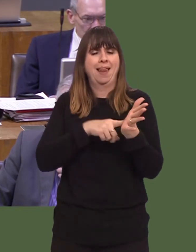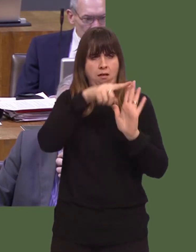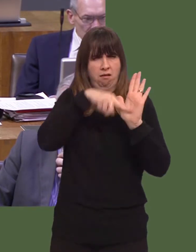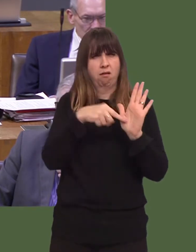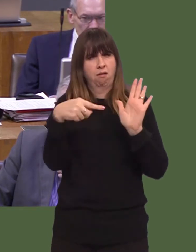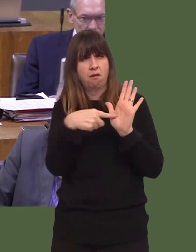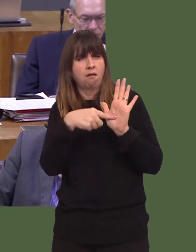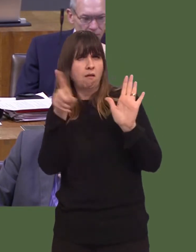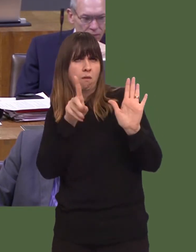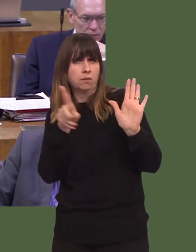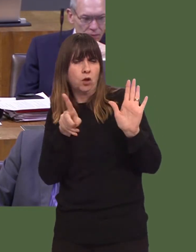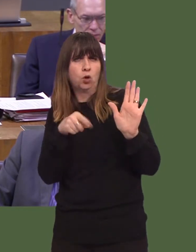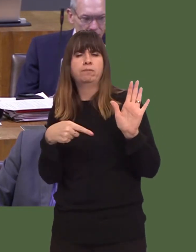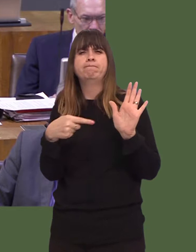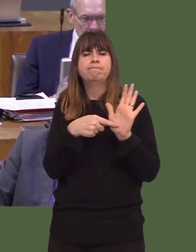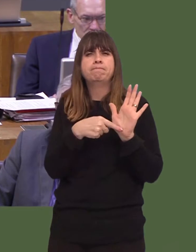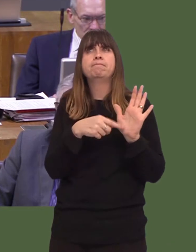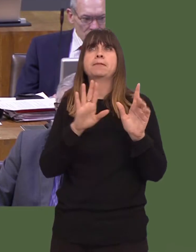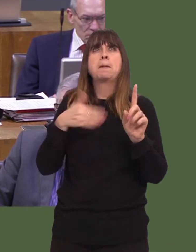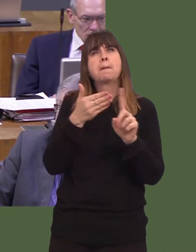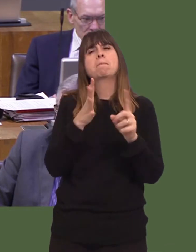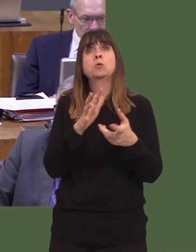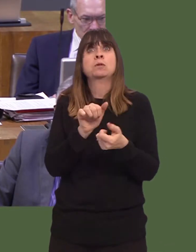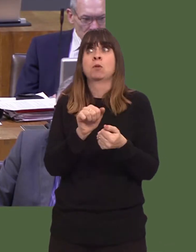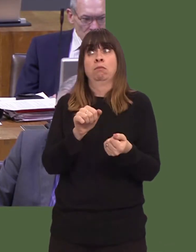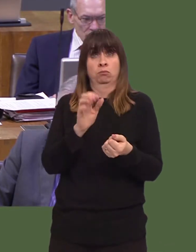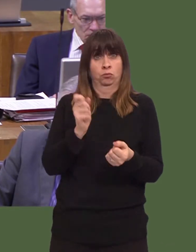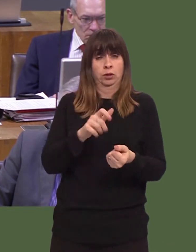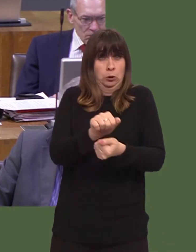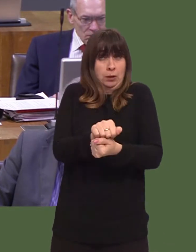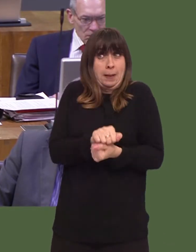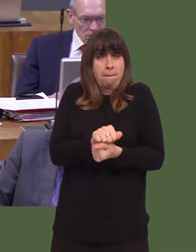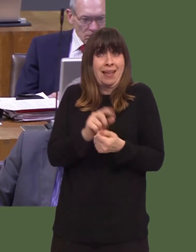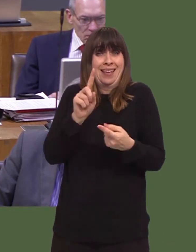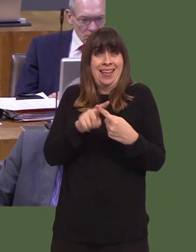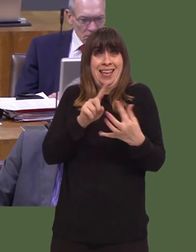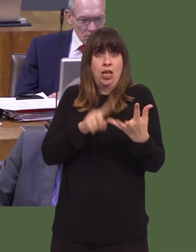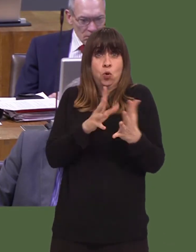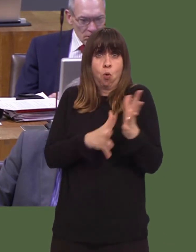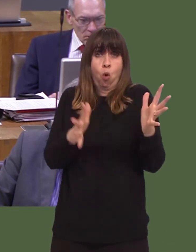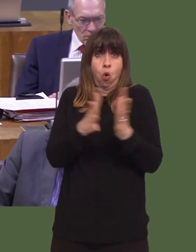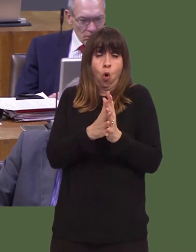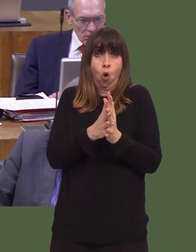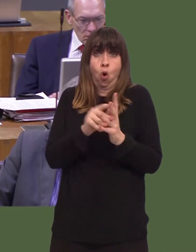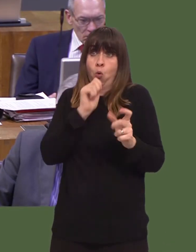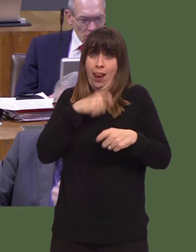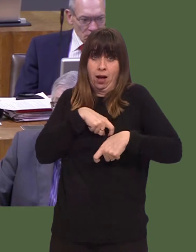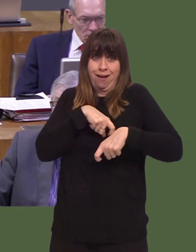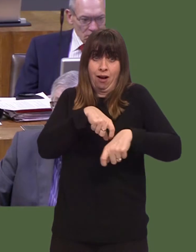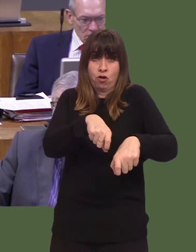preserveówe are toldóEU law in the jurisdictions of the UK and the laws of the different parts